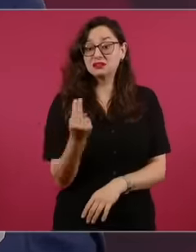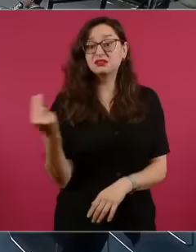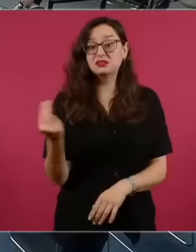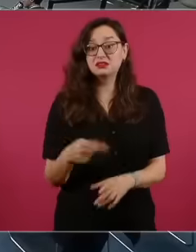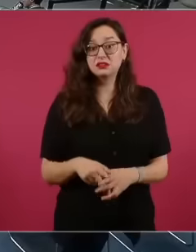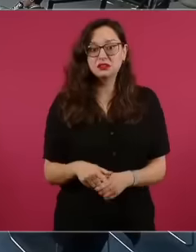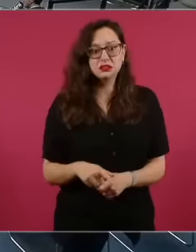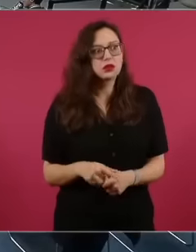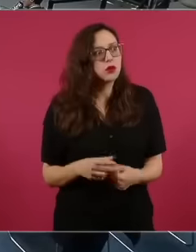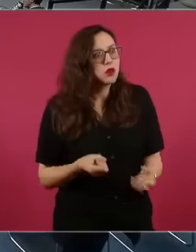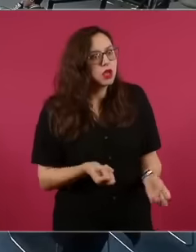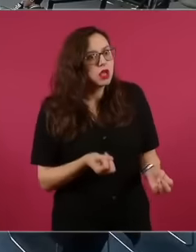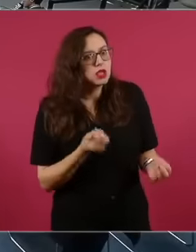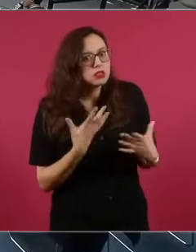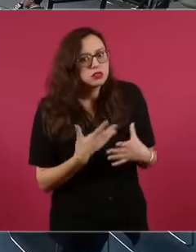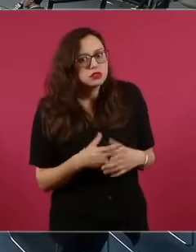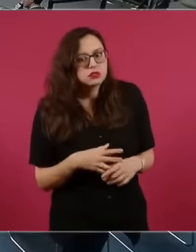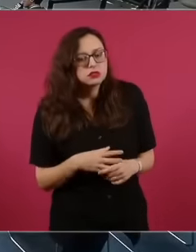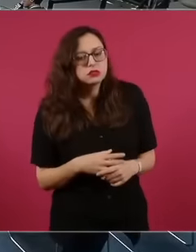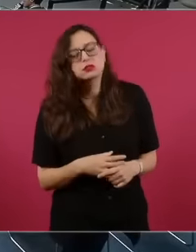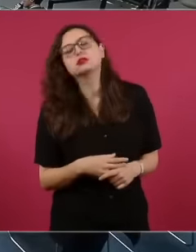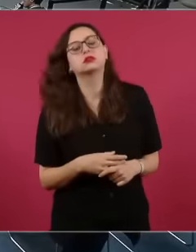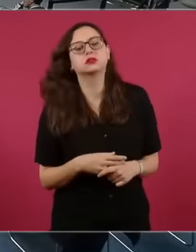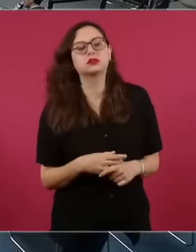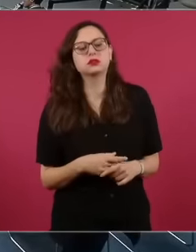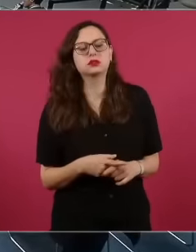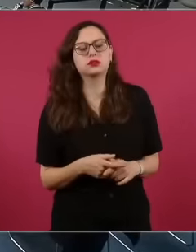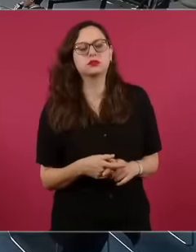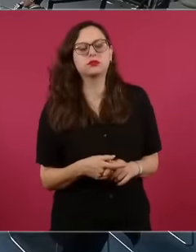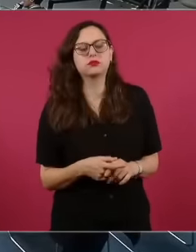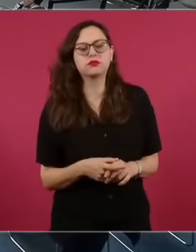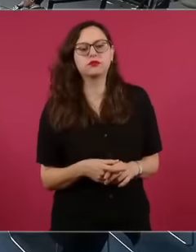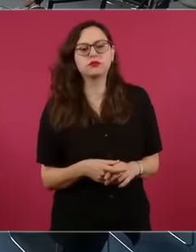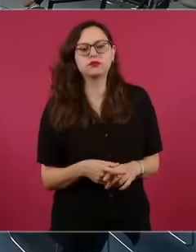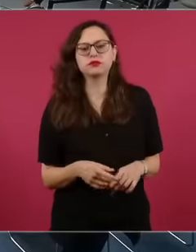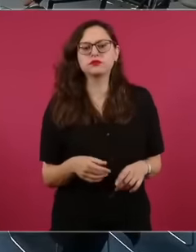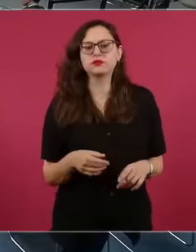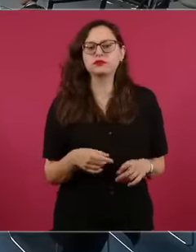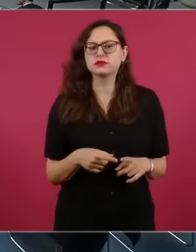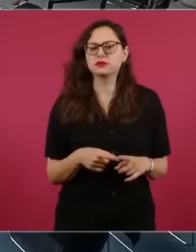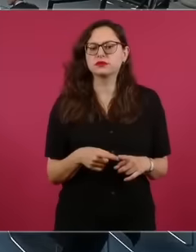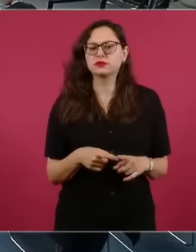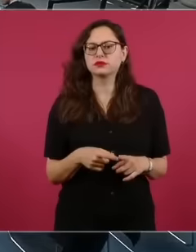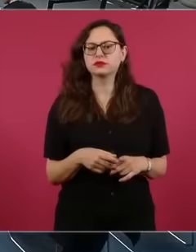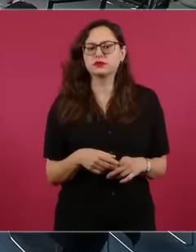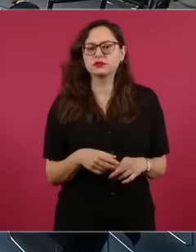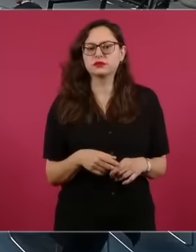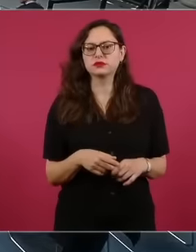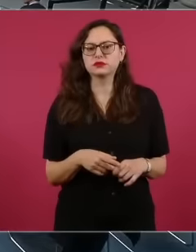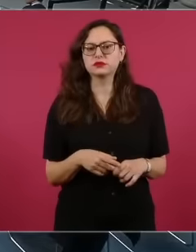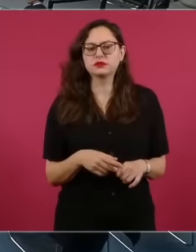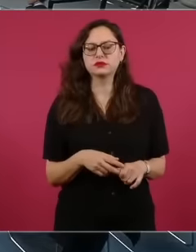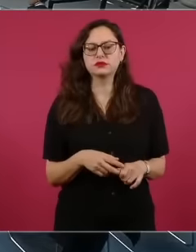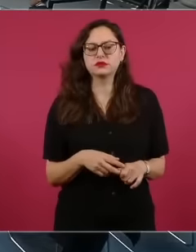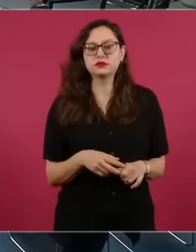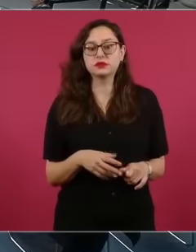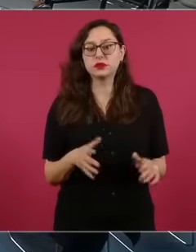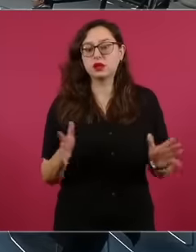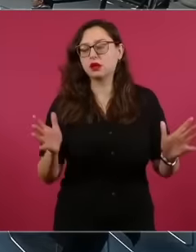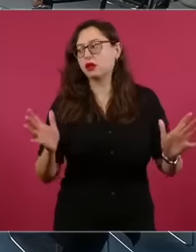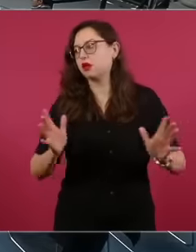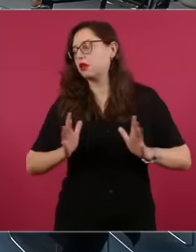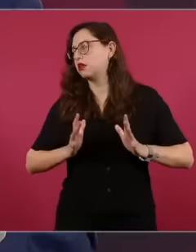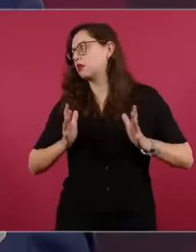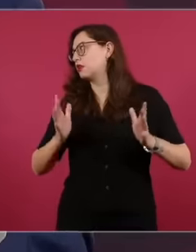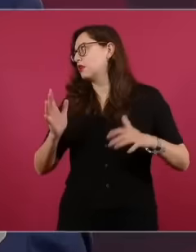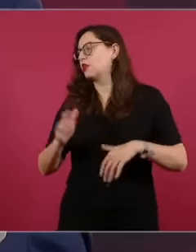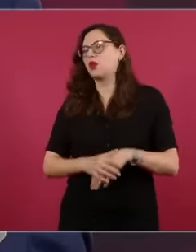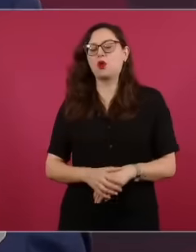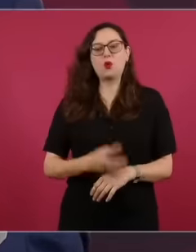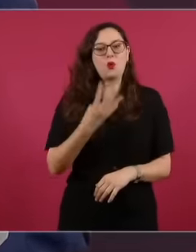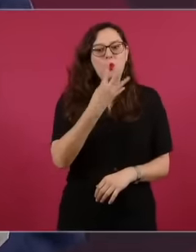How many 43